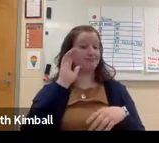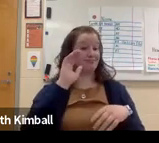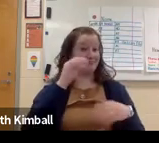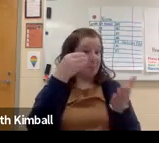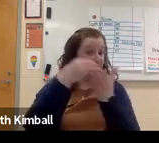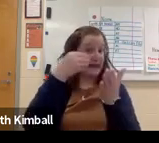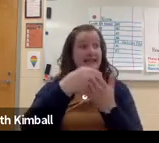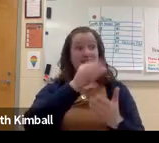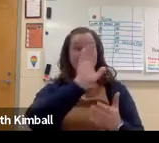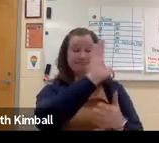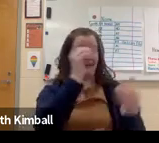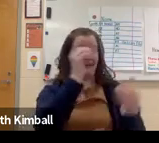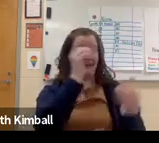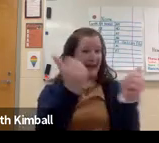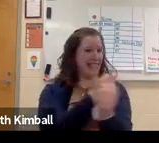all of their accomplishments.